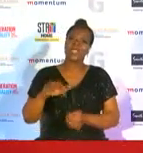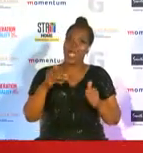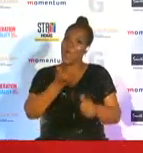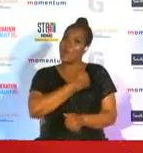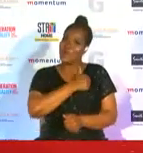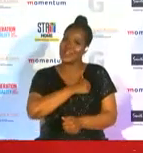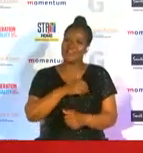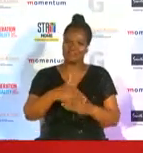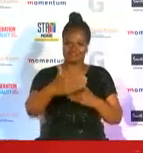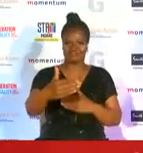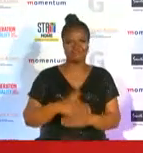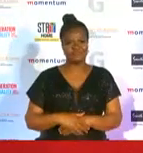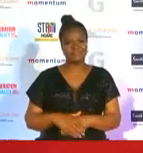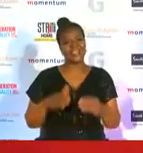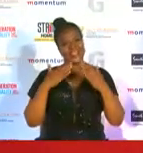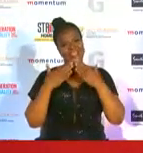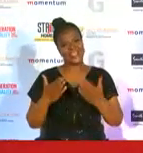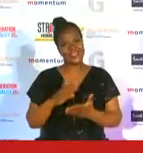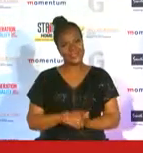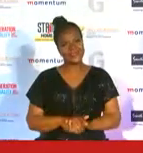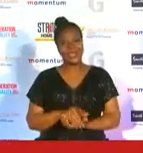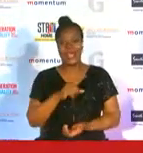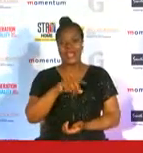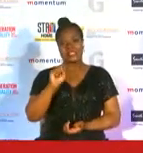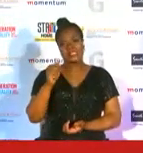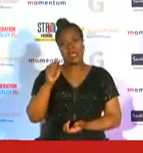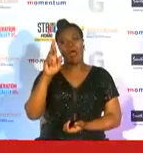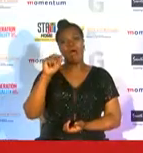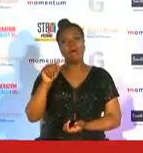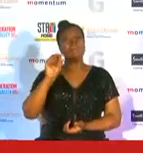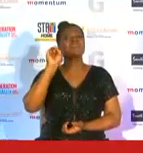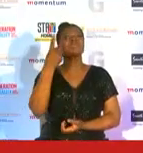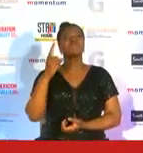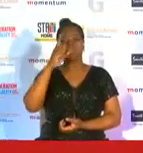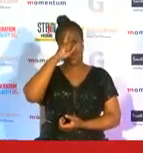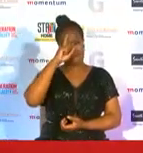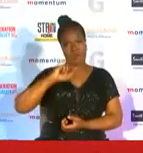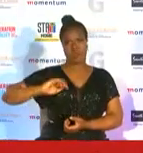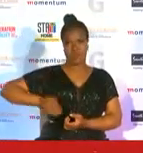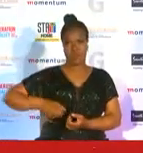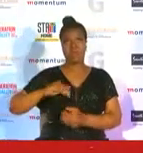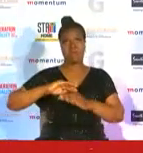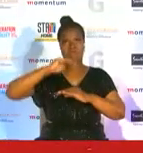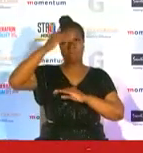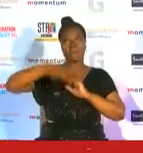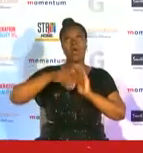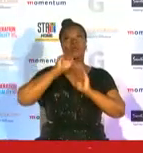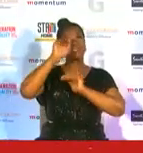thank you for having me all right sarah commando the first woman to summon to mount everest african women to do so and one of the judges of the 2020